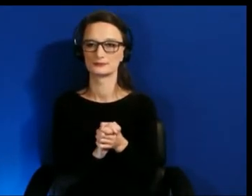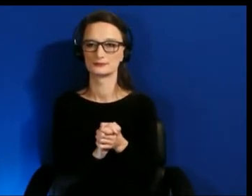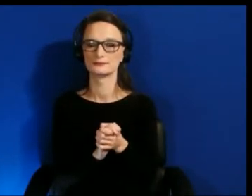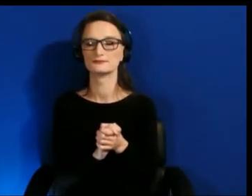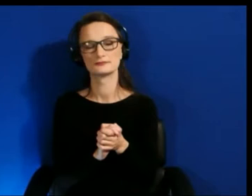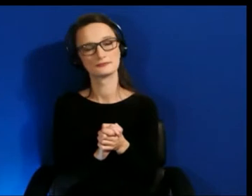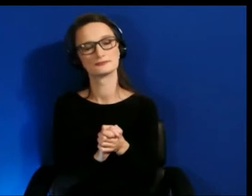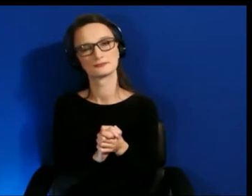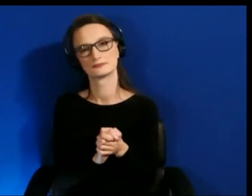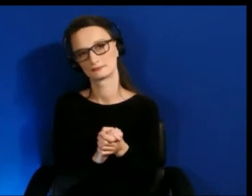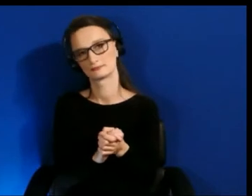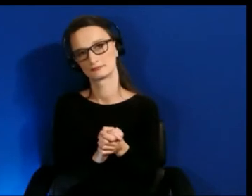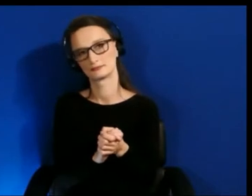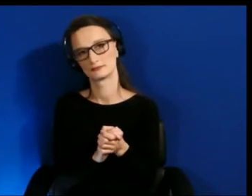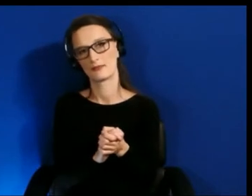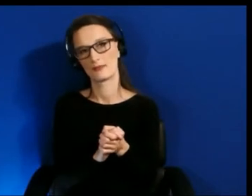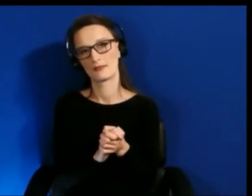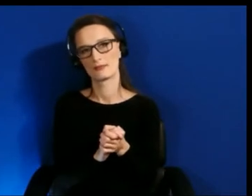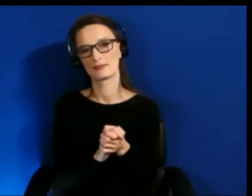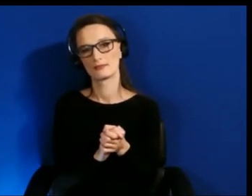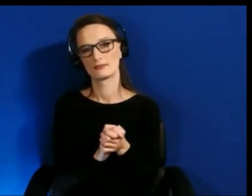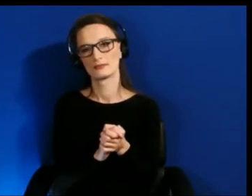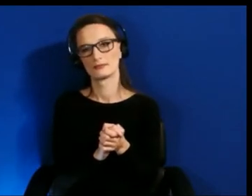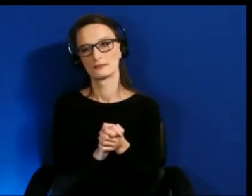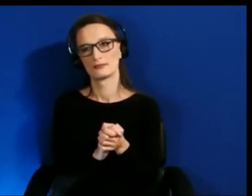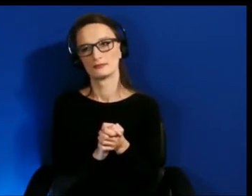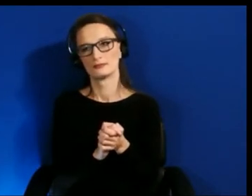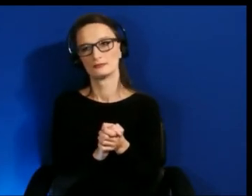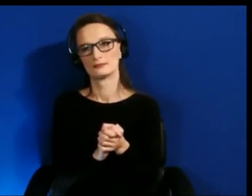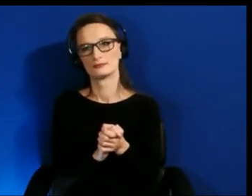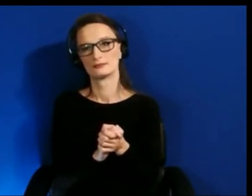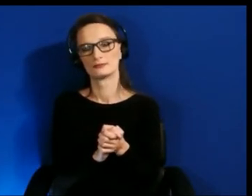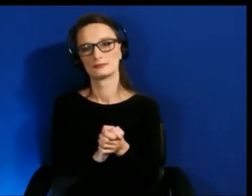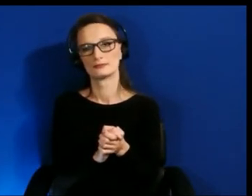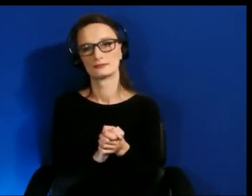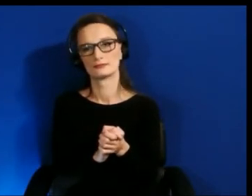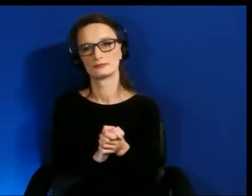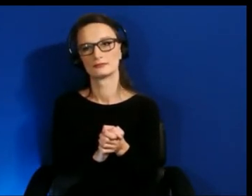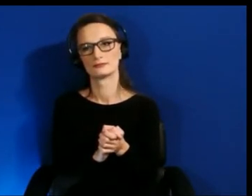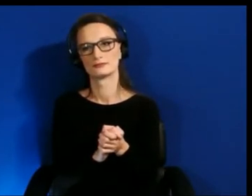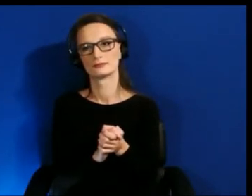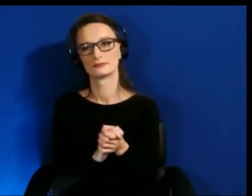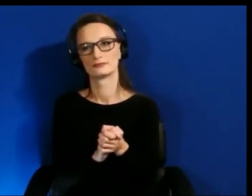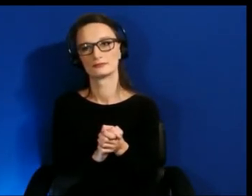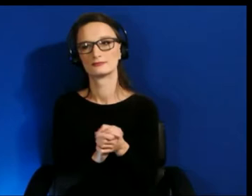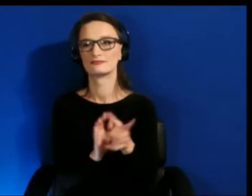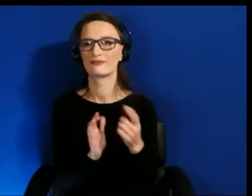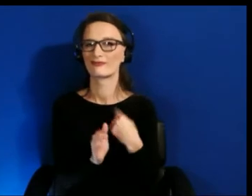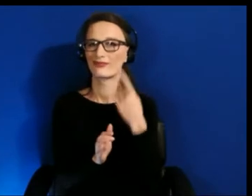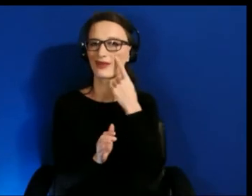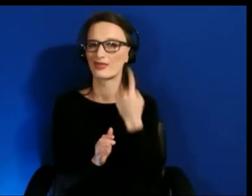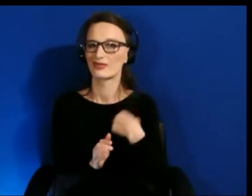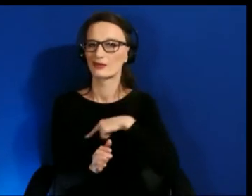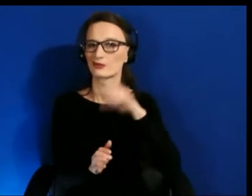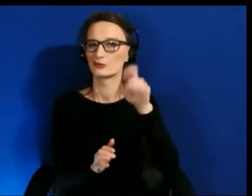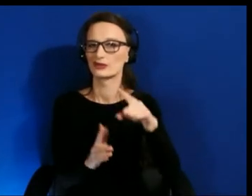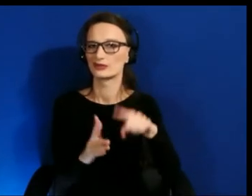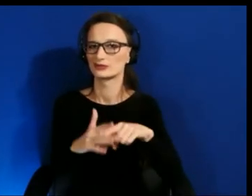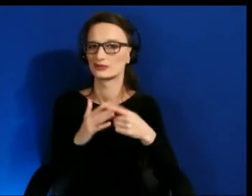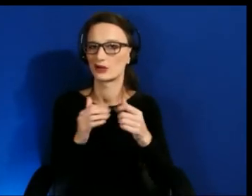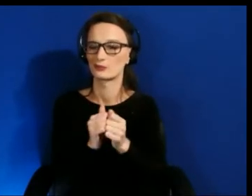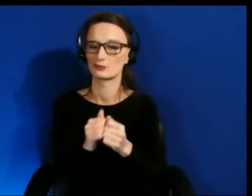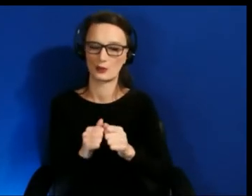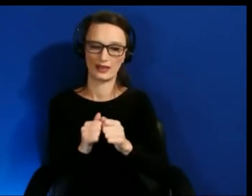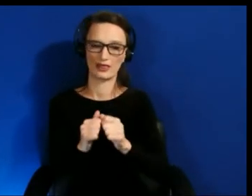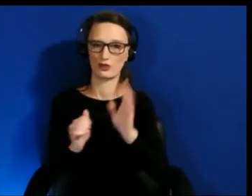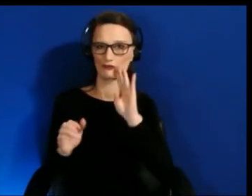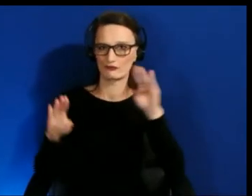Well, I think we need to start from a human centered gains perspective which means that